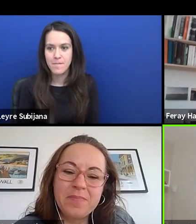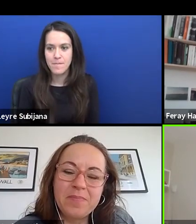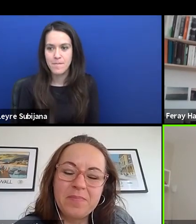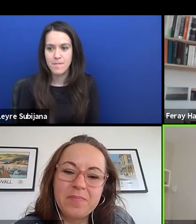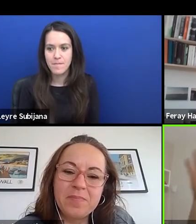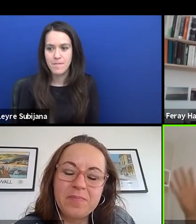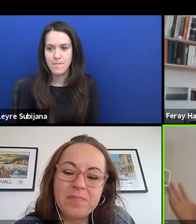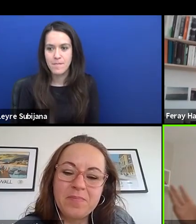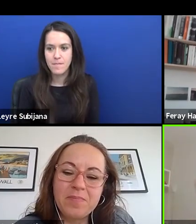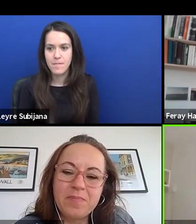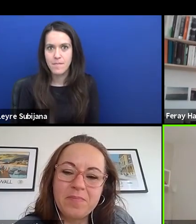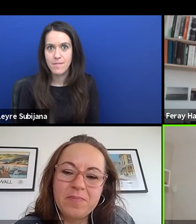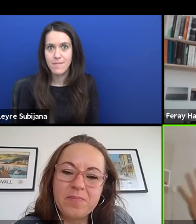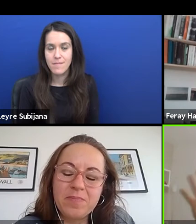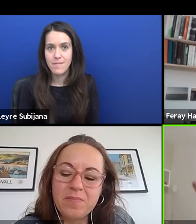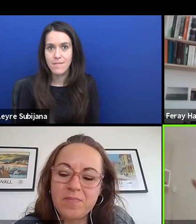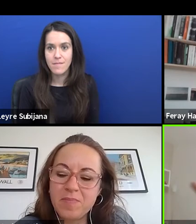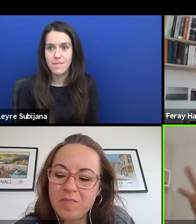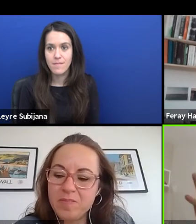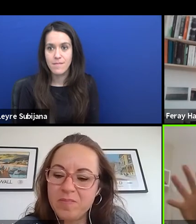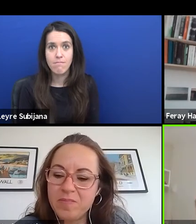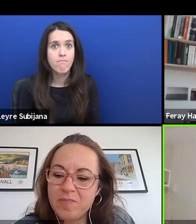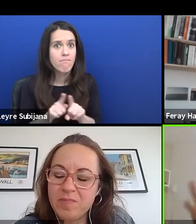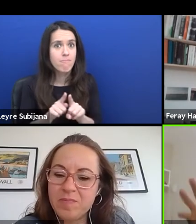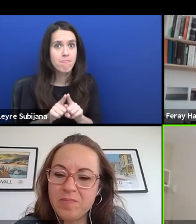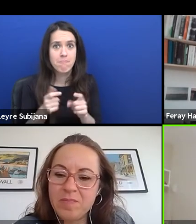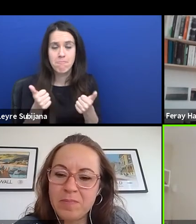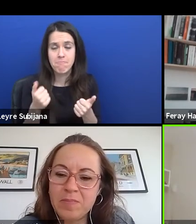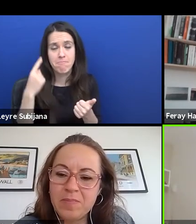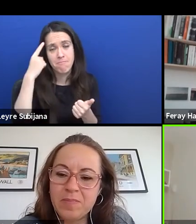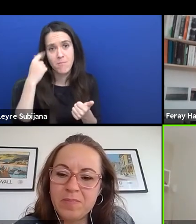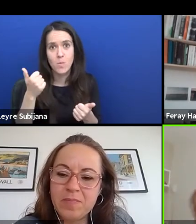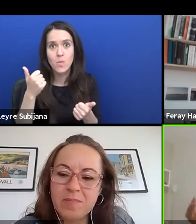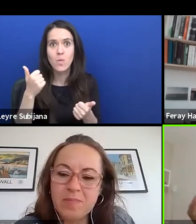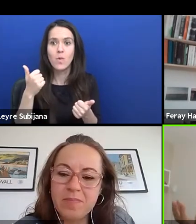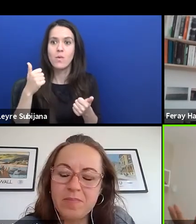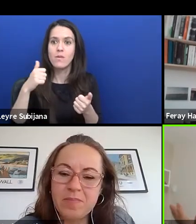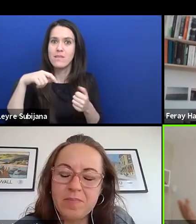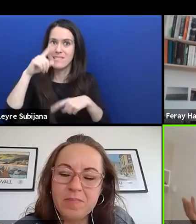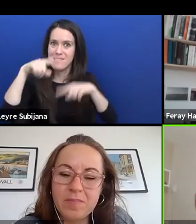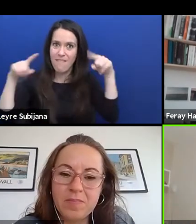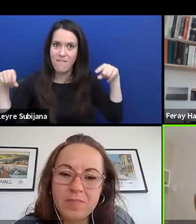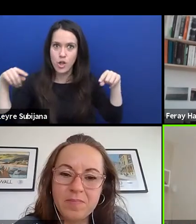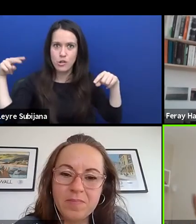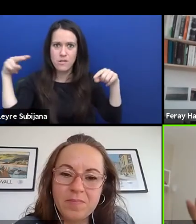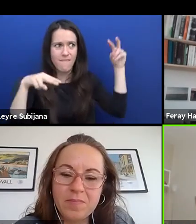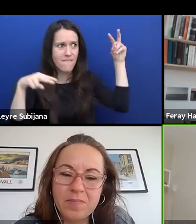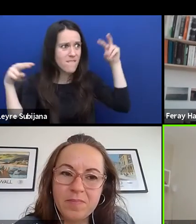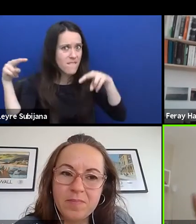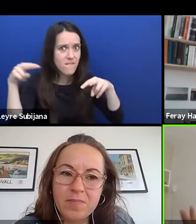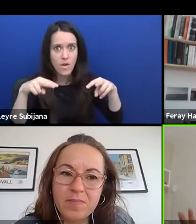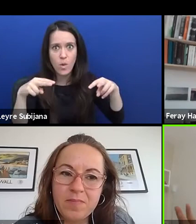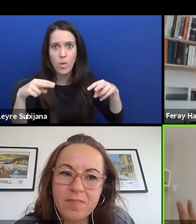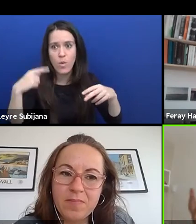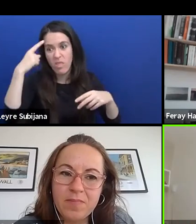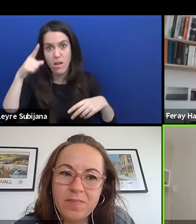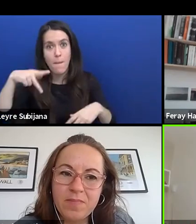very diverse view of things and how to create the safe space for certain kinds of marginalized groups.